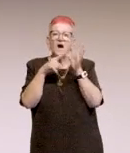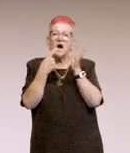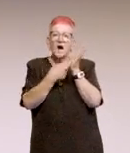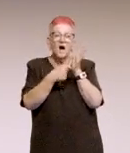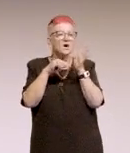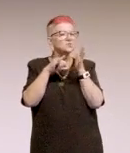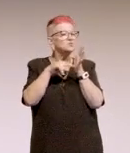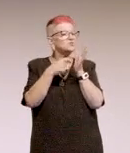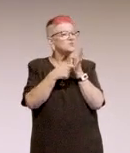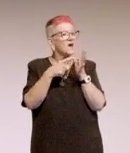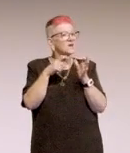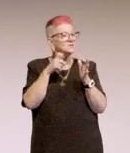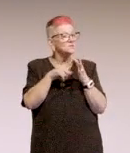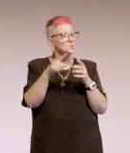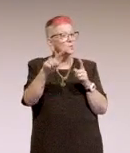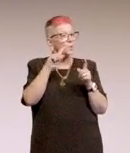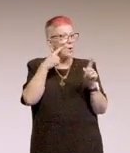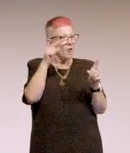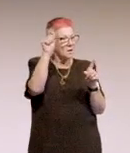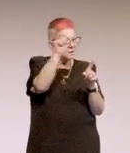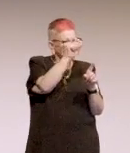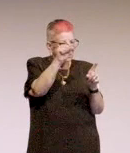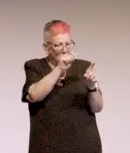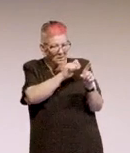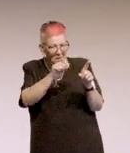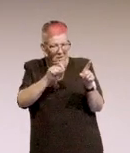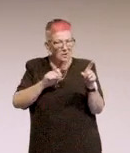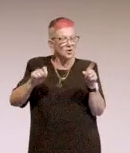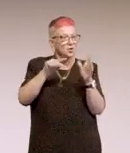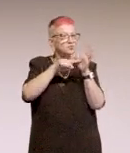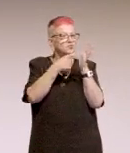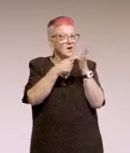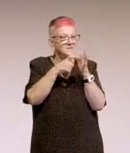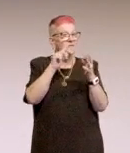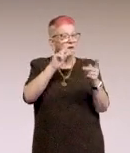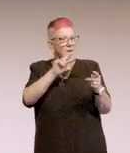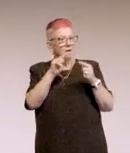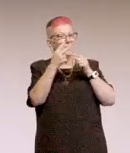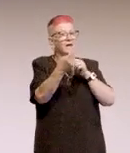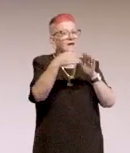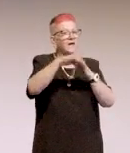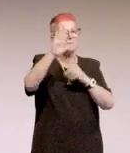First you trace the style looking directly at it, then you have to trace it by looking into a mirror.